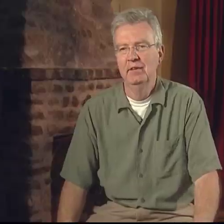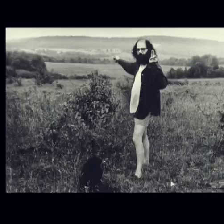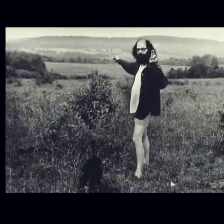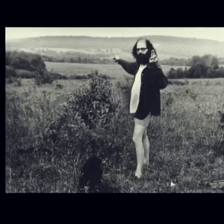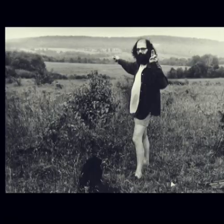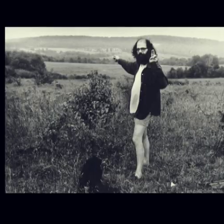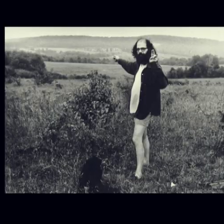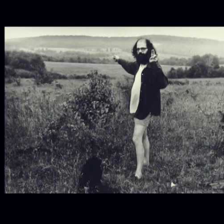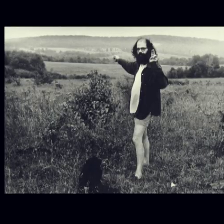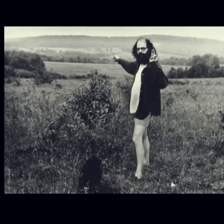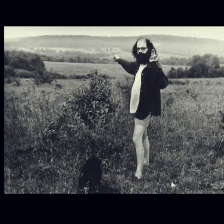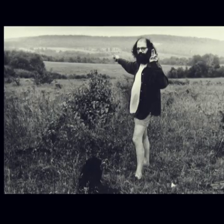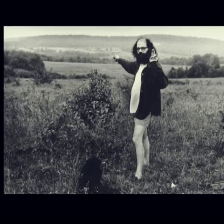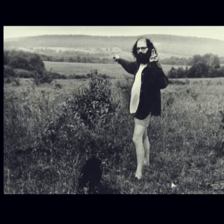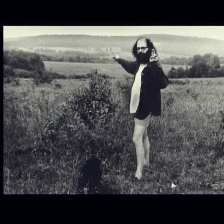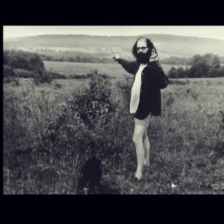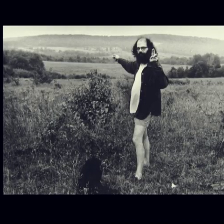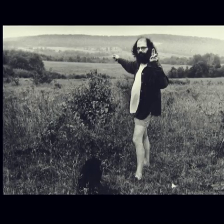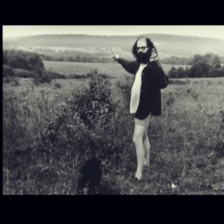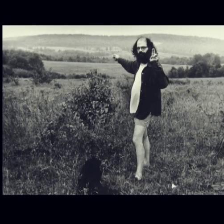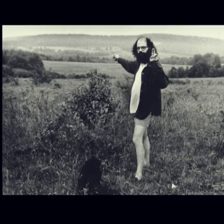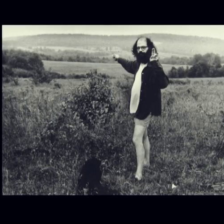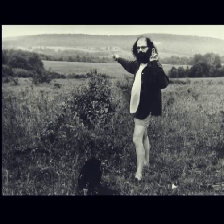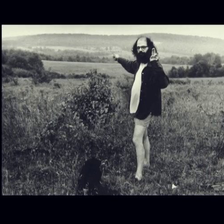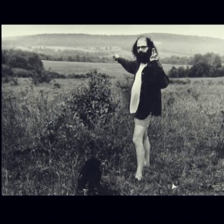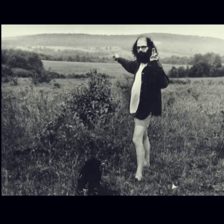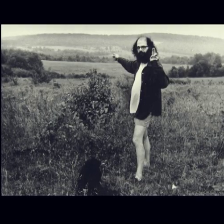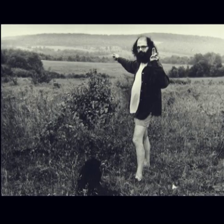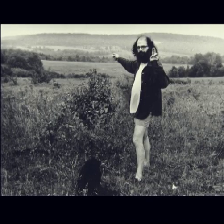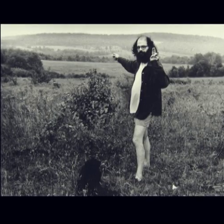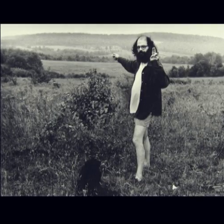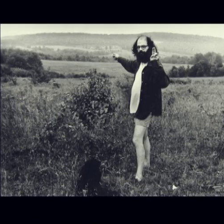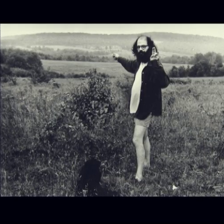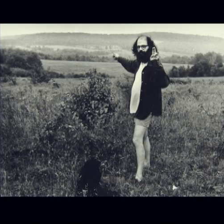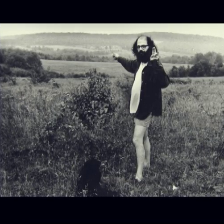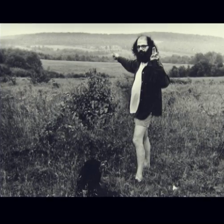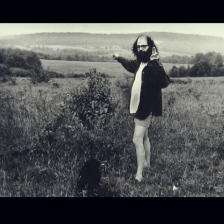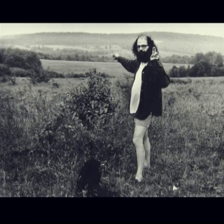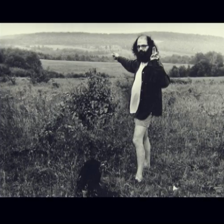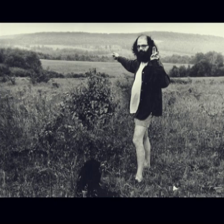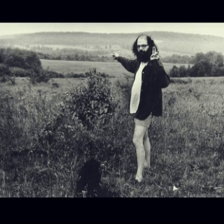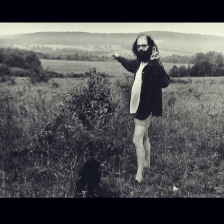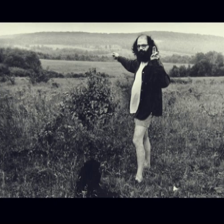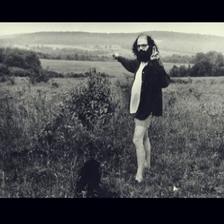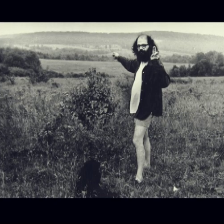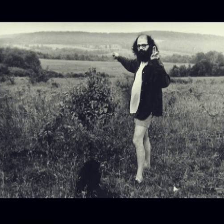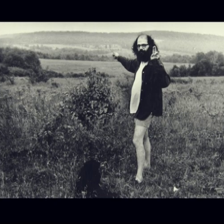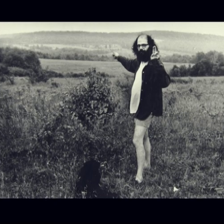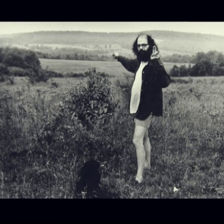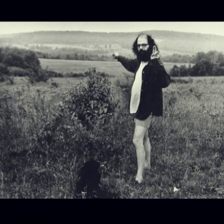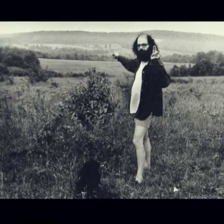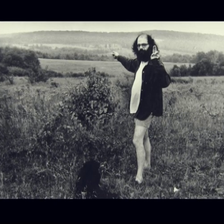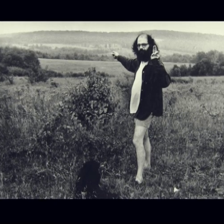Allen Ginsberg said he had learned from Pound that golden ages of poetry were always happening...